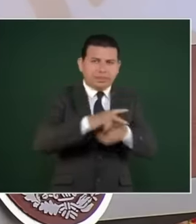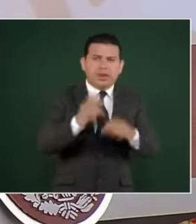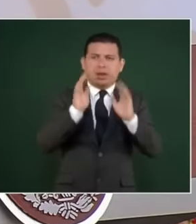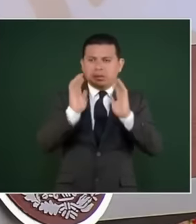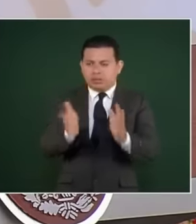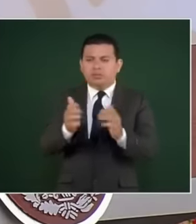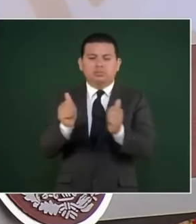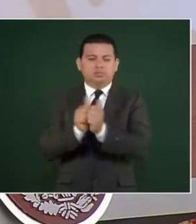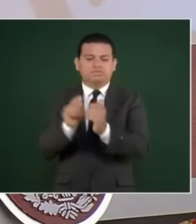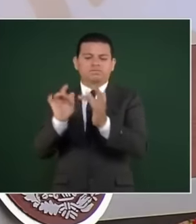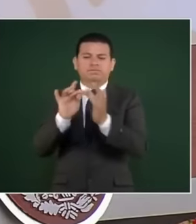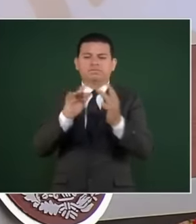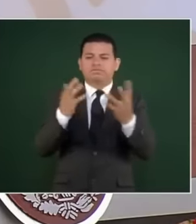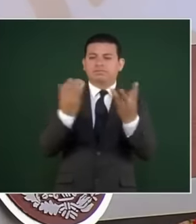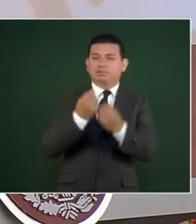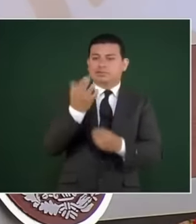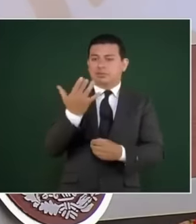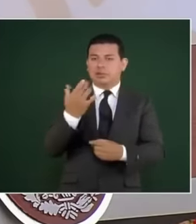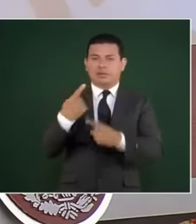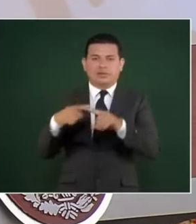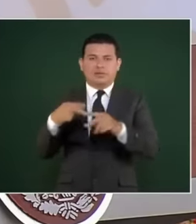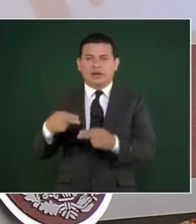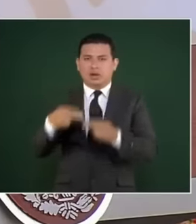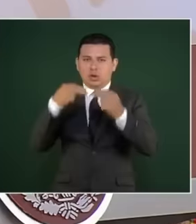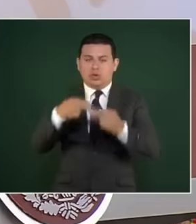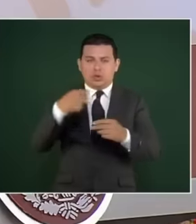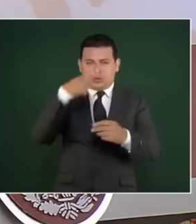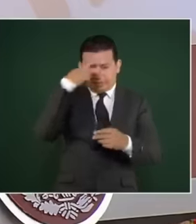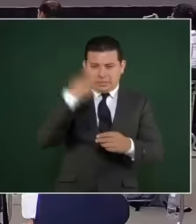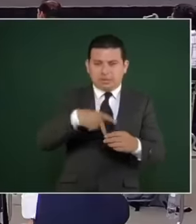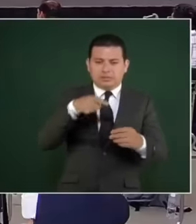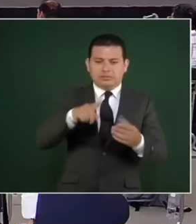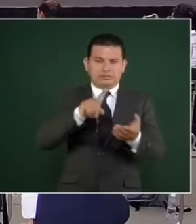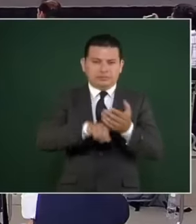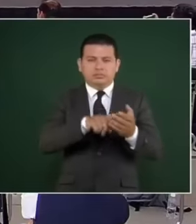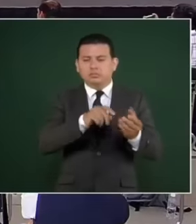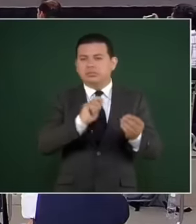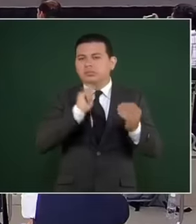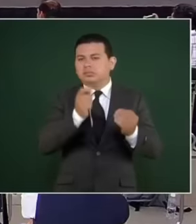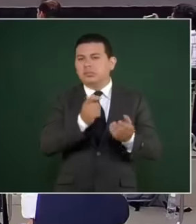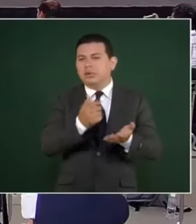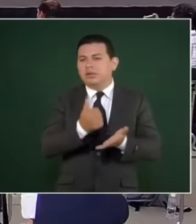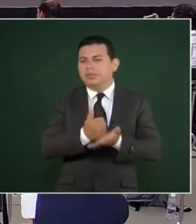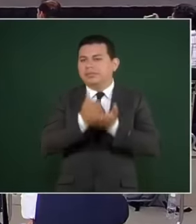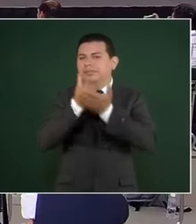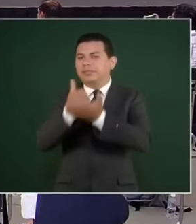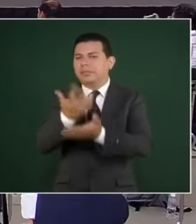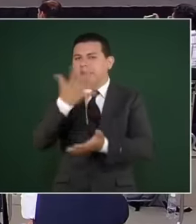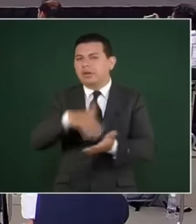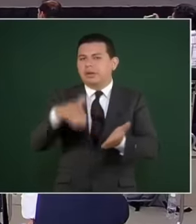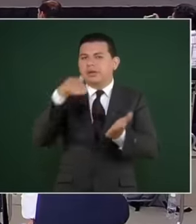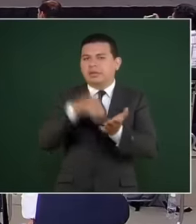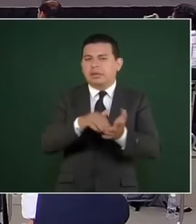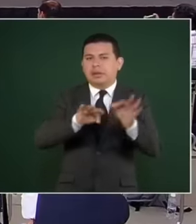pact With 50 Mexican companies in Mexico, they are going to give us 10,000 jobs for